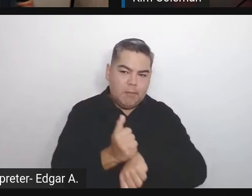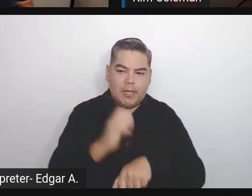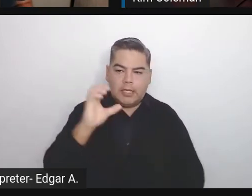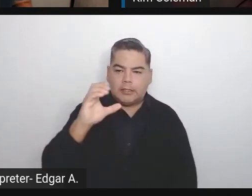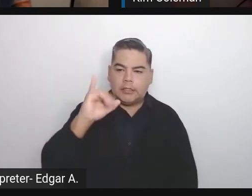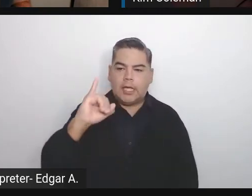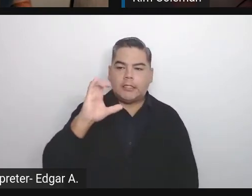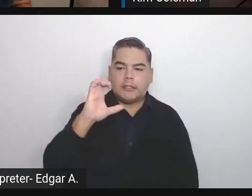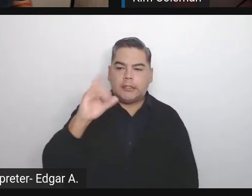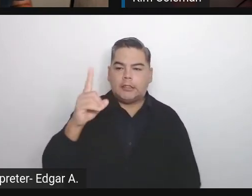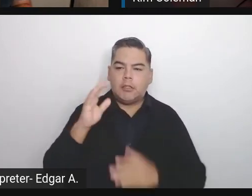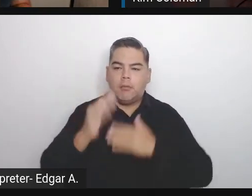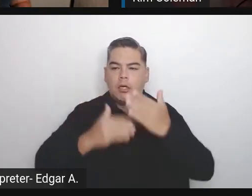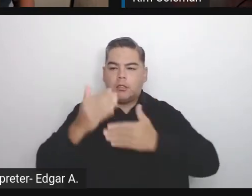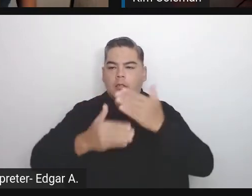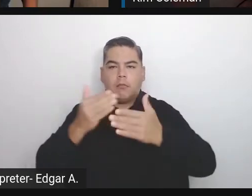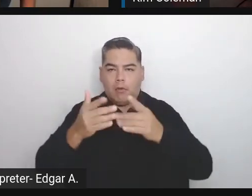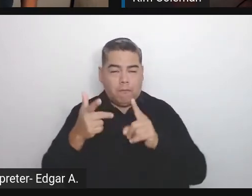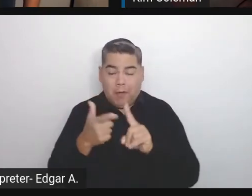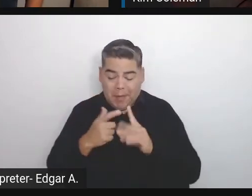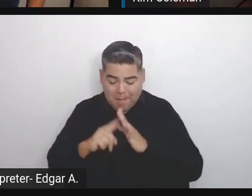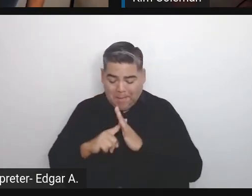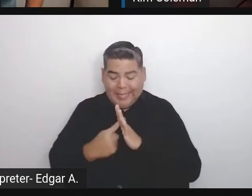without writing the tests? Just some portion of the pipeline setup.